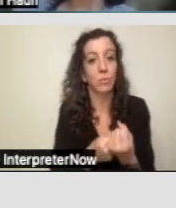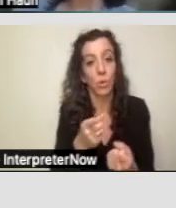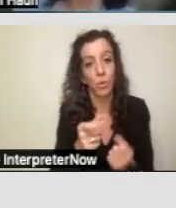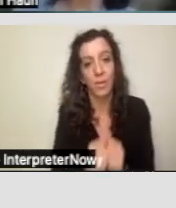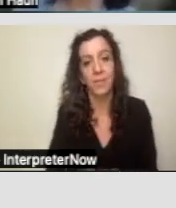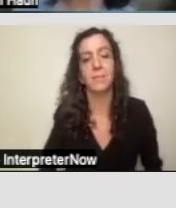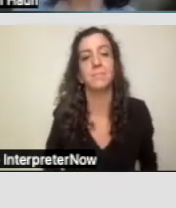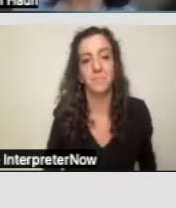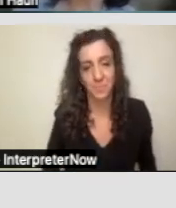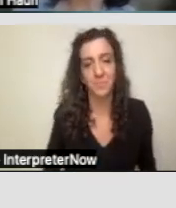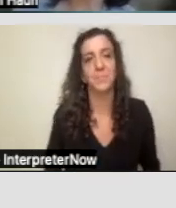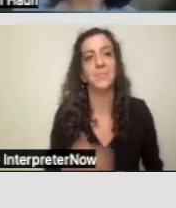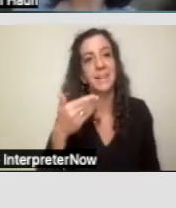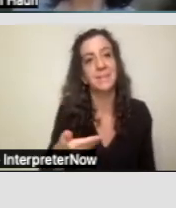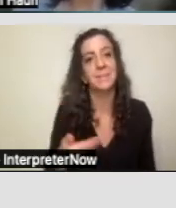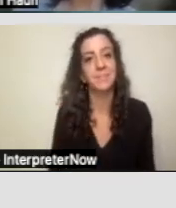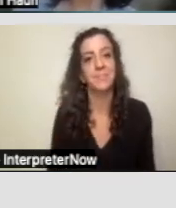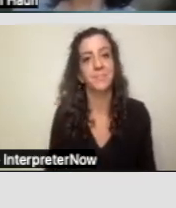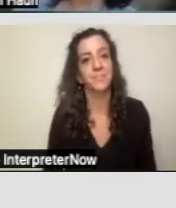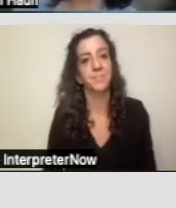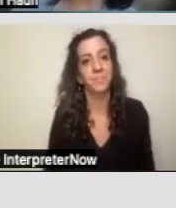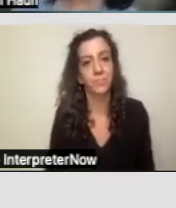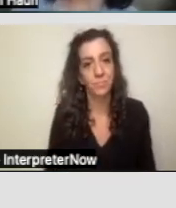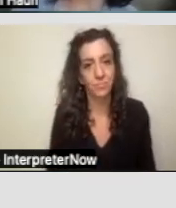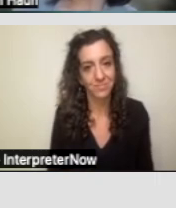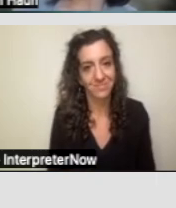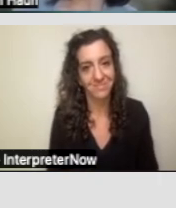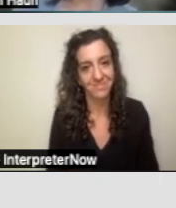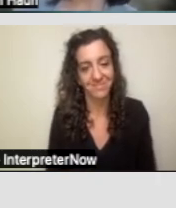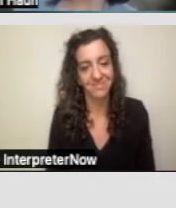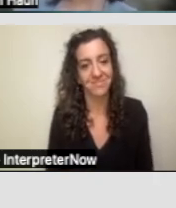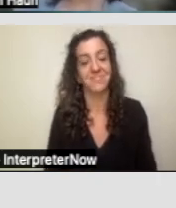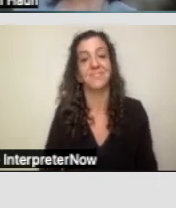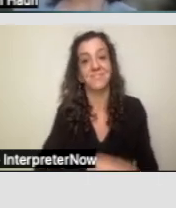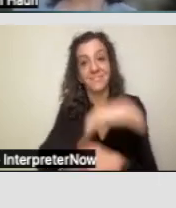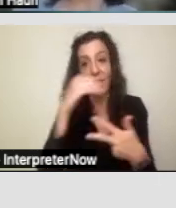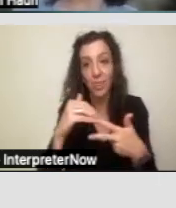Next slide. Okay. Home modifications.